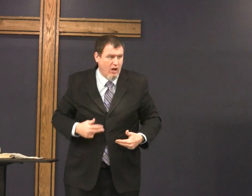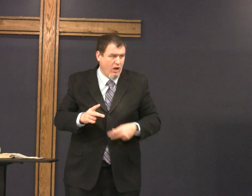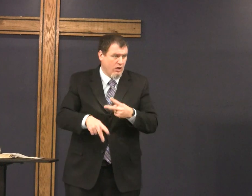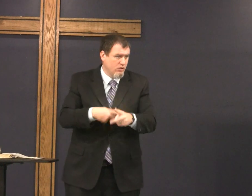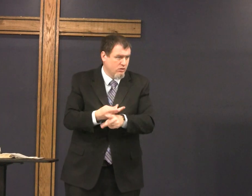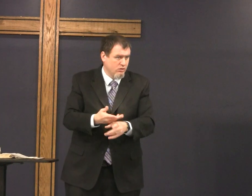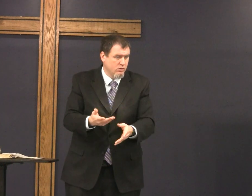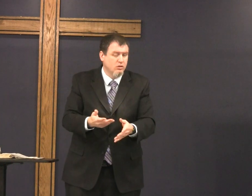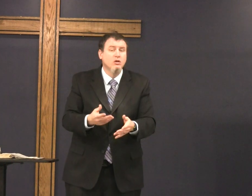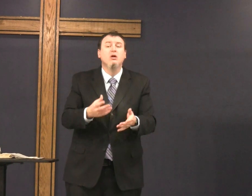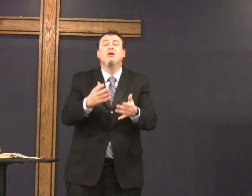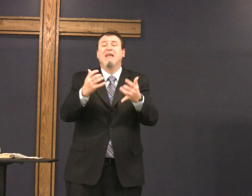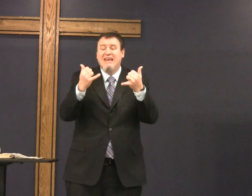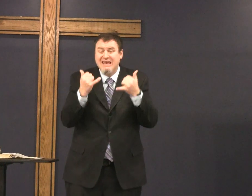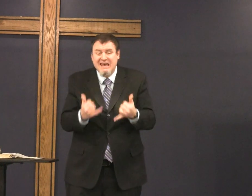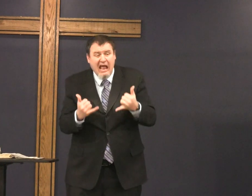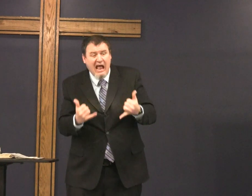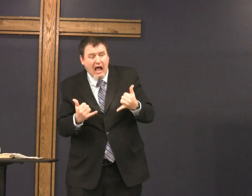still cared about humans